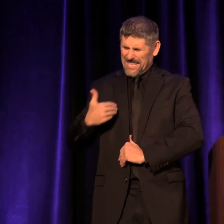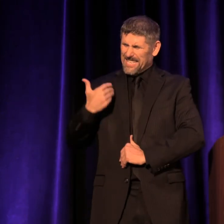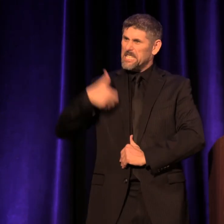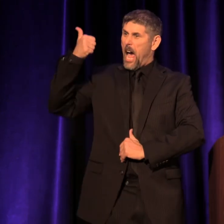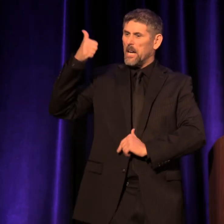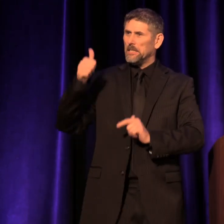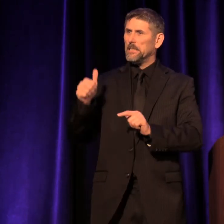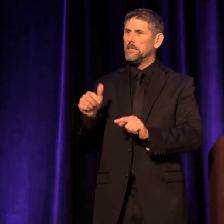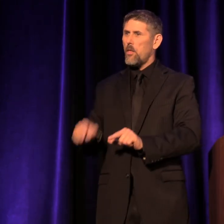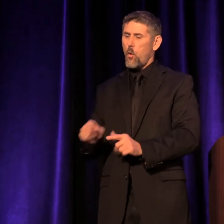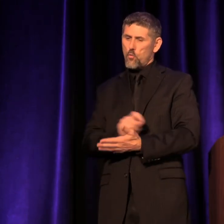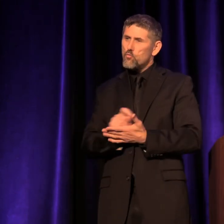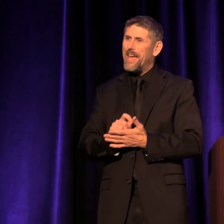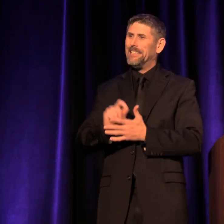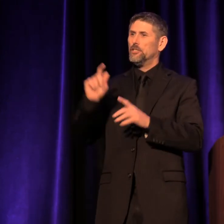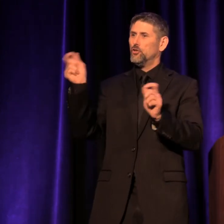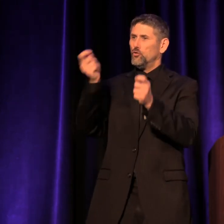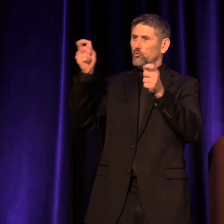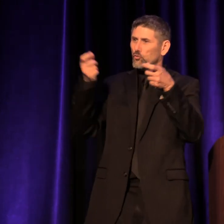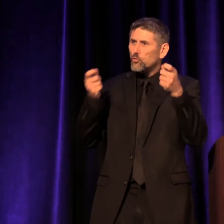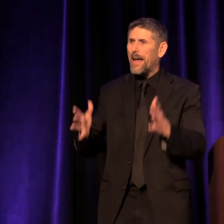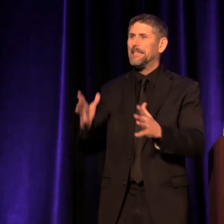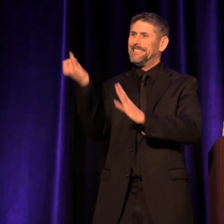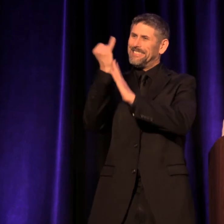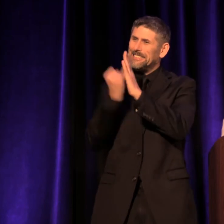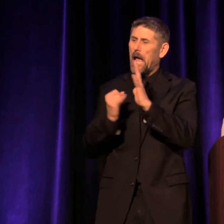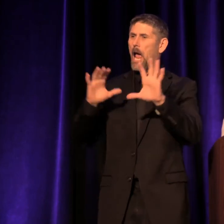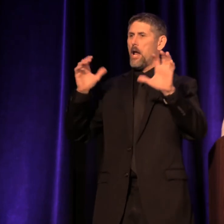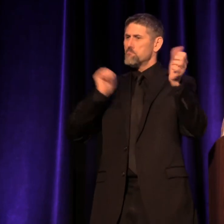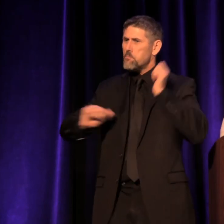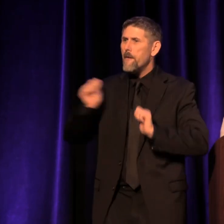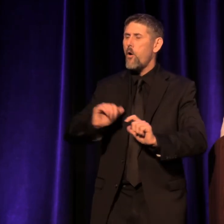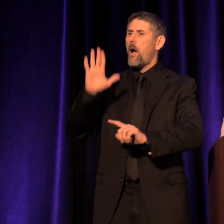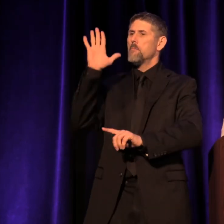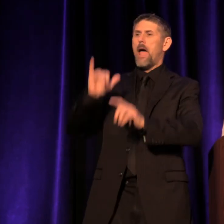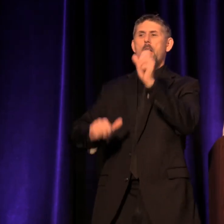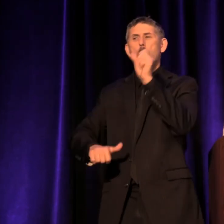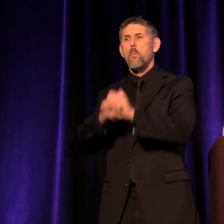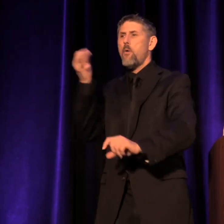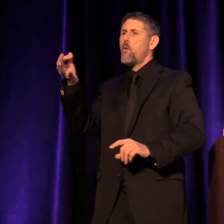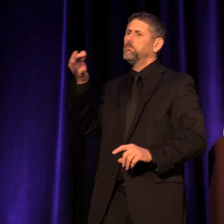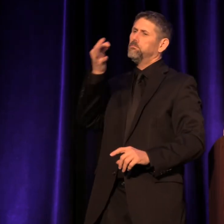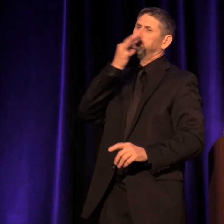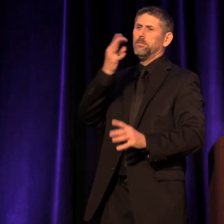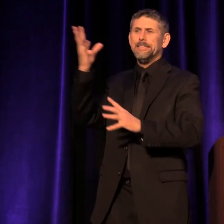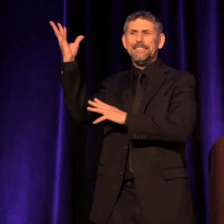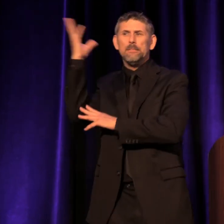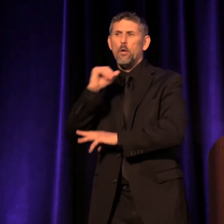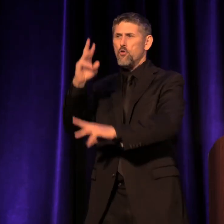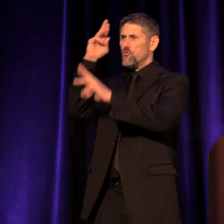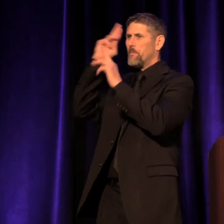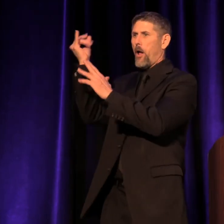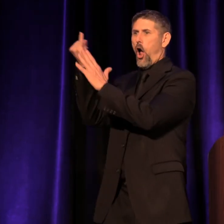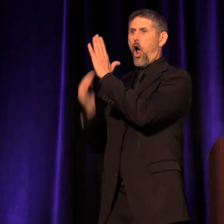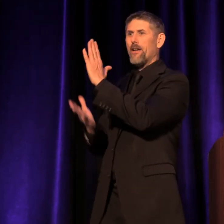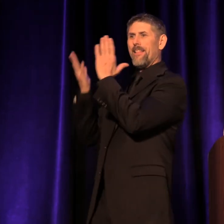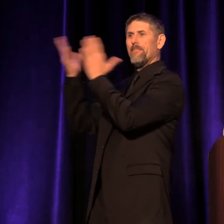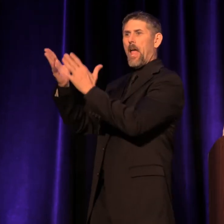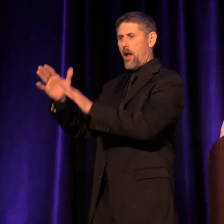was written, directed, designed and performed by the most experienced and respected artists in the country.